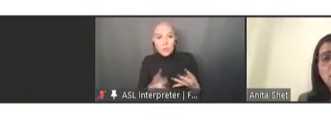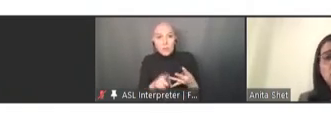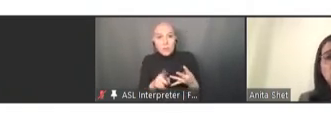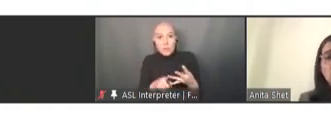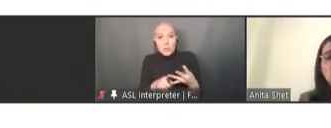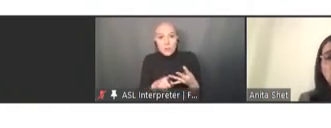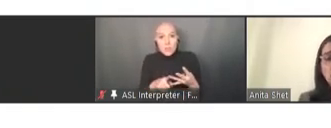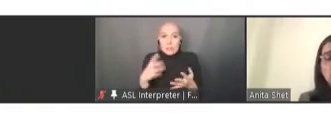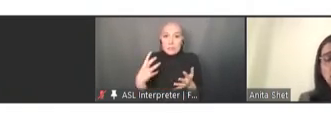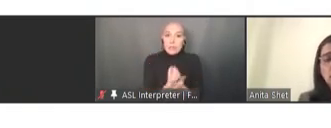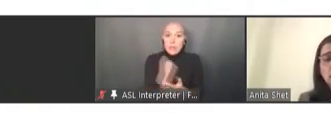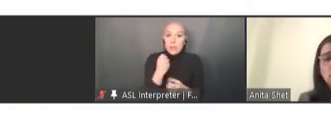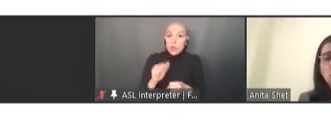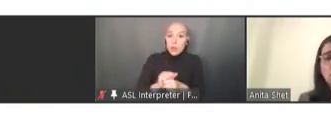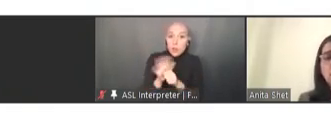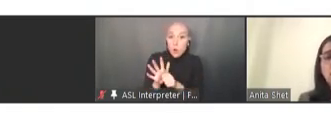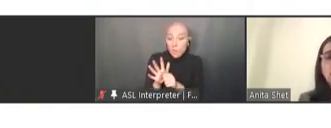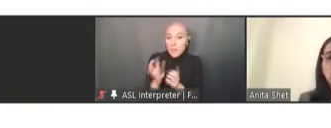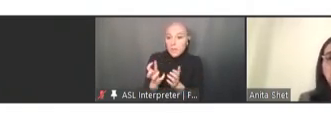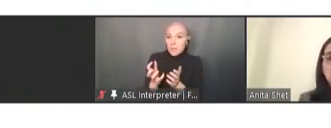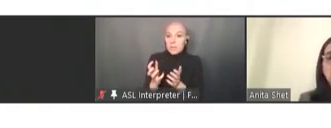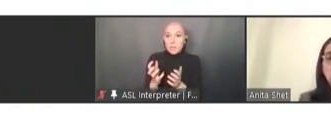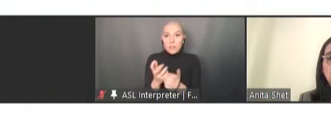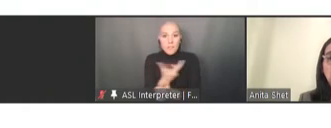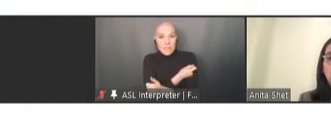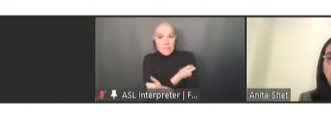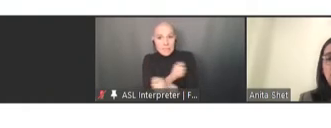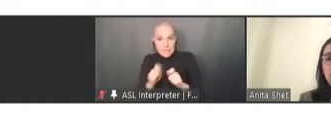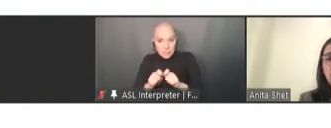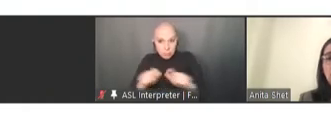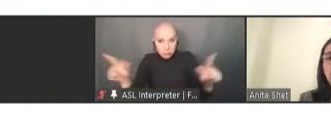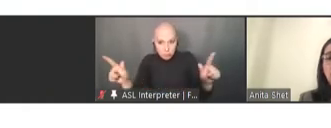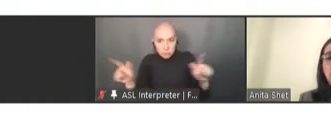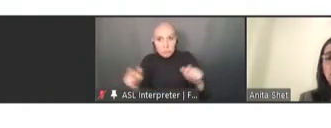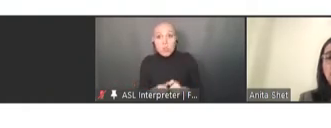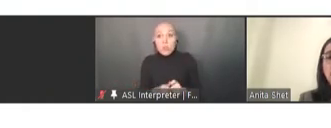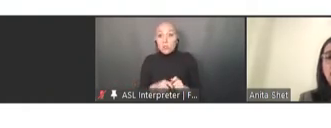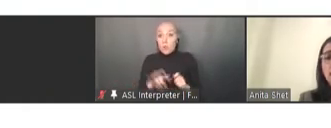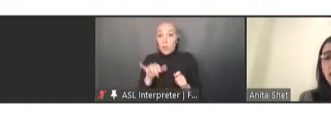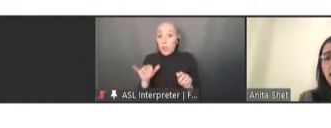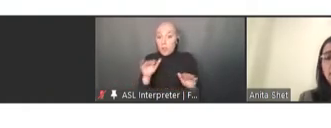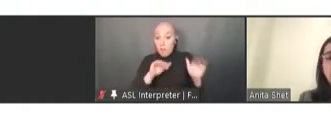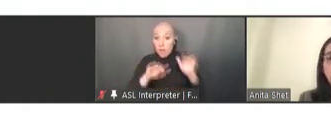so using these systems to further strengthen routine immunization crackdowns. And finally,